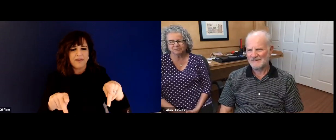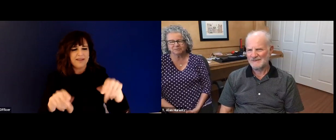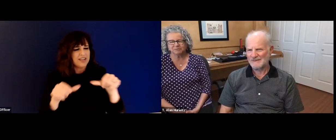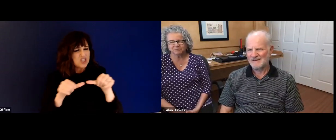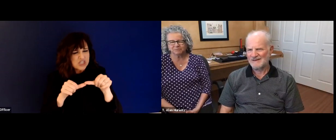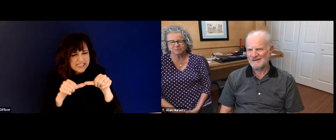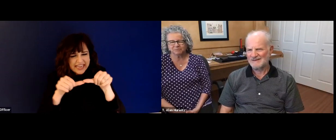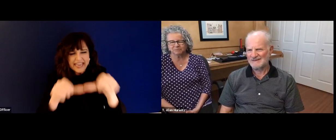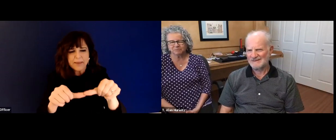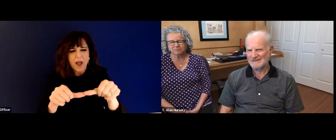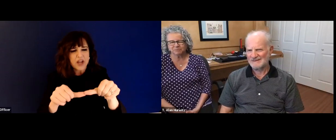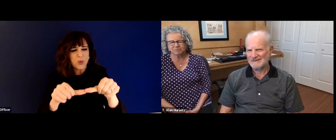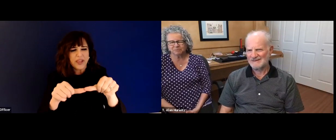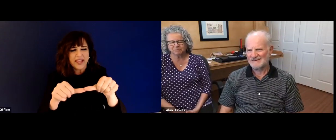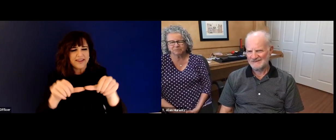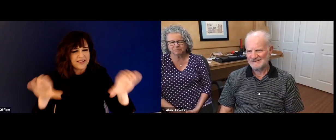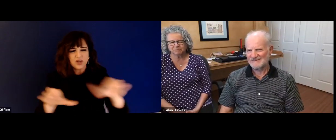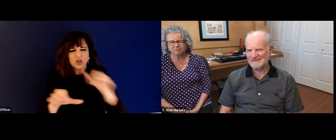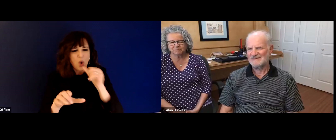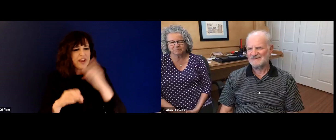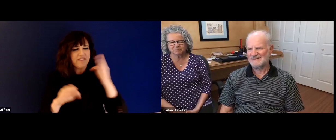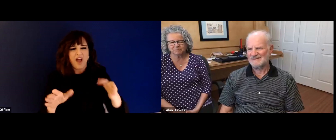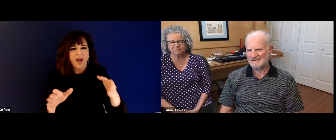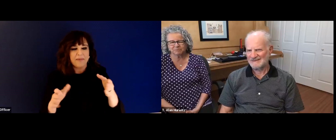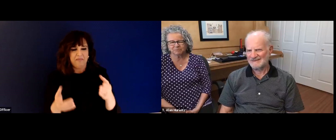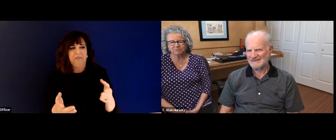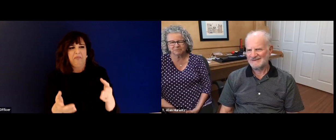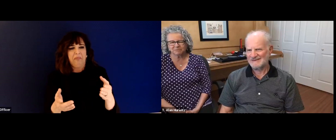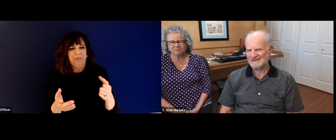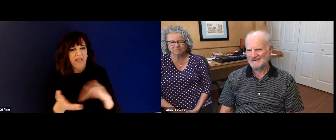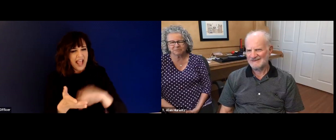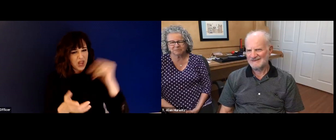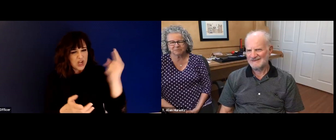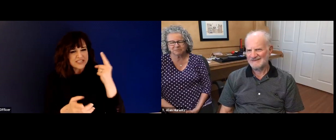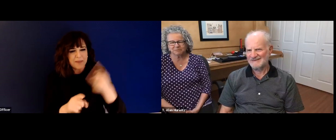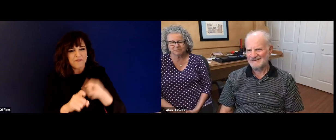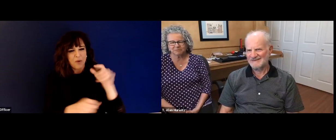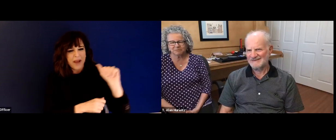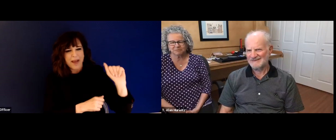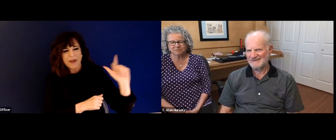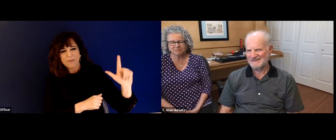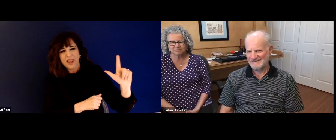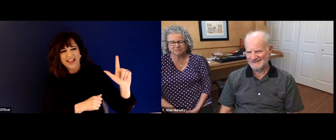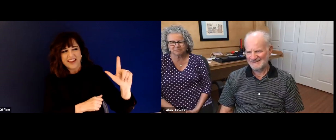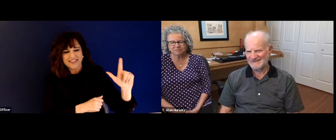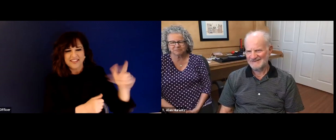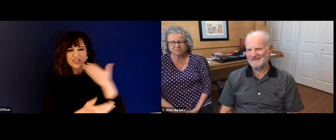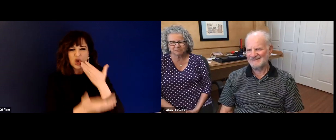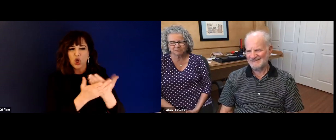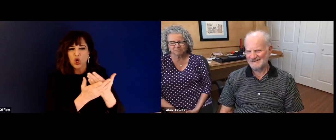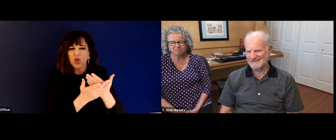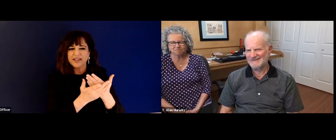positions trying to be elected. And he never gave up, he kept on